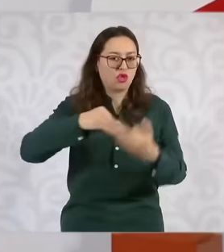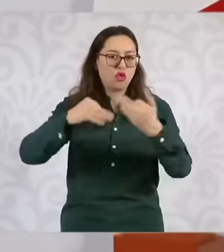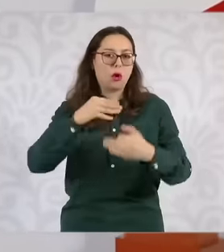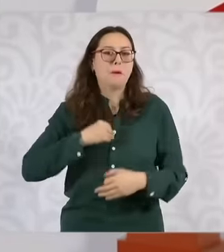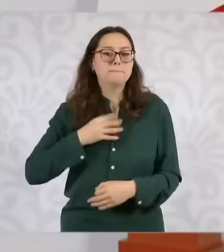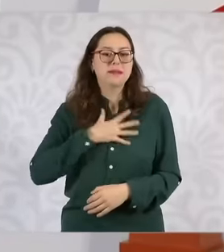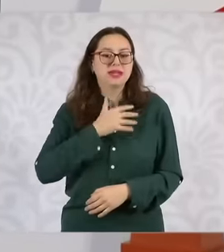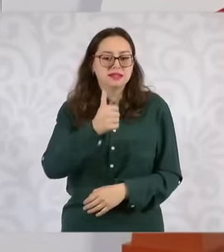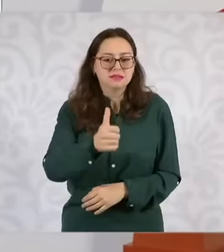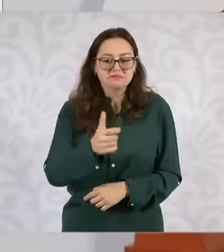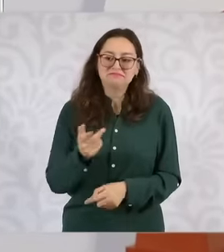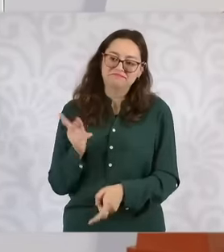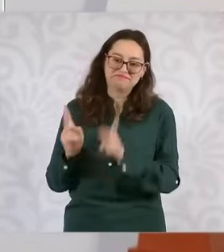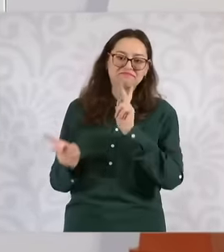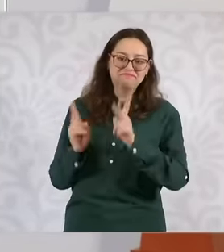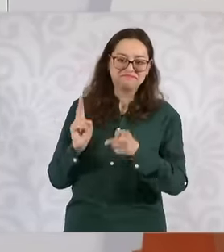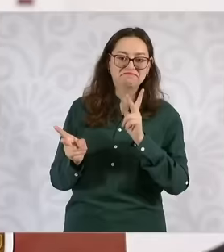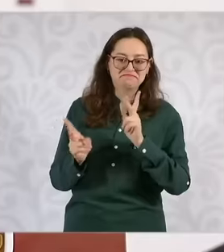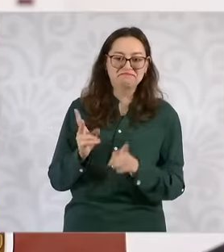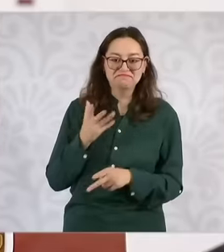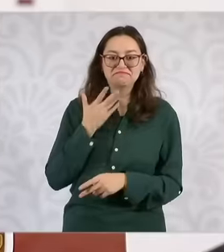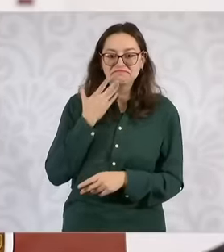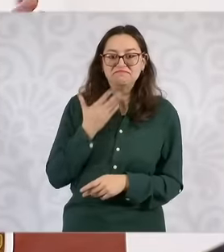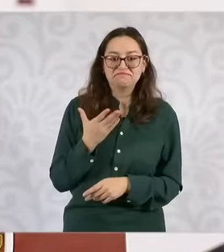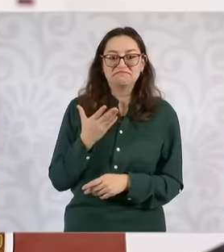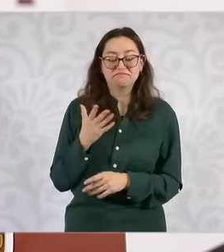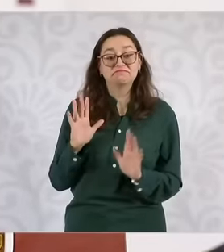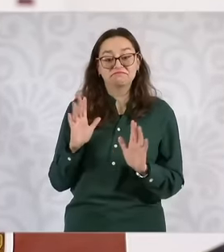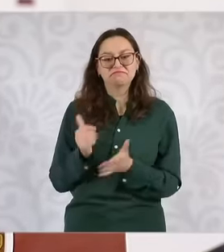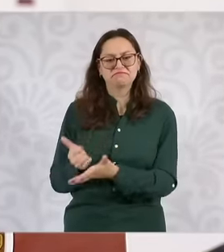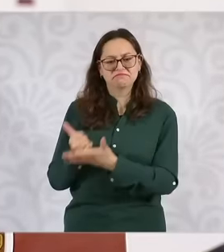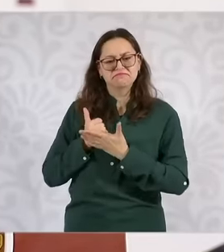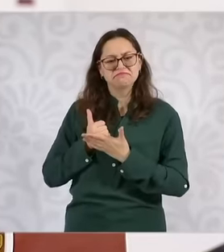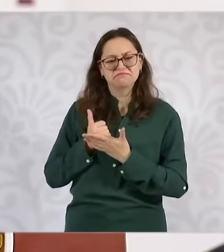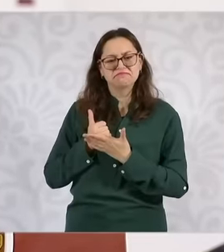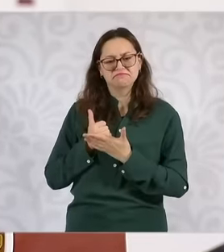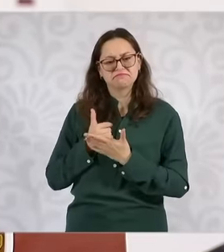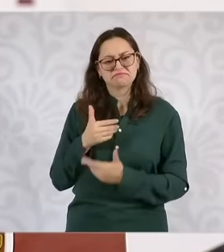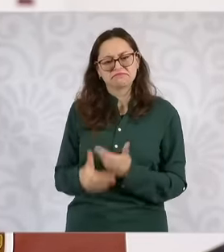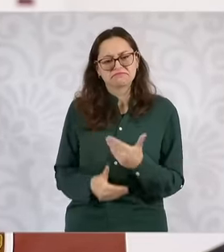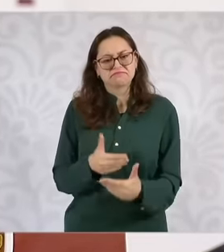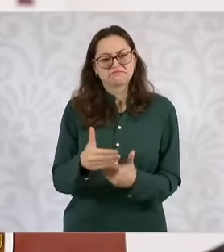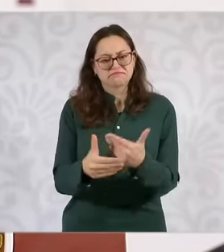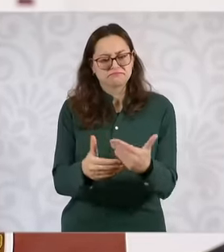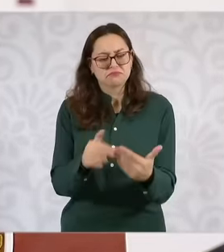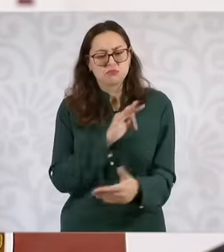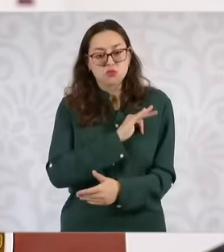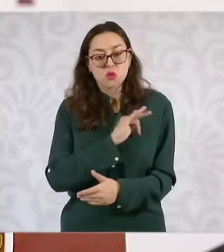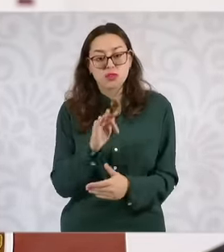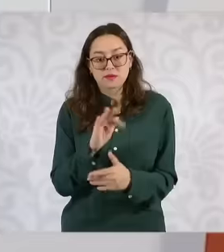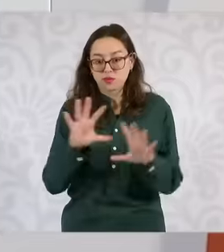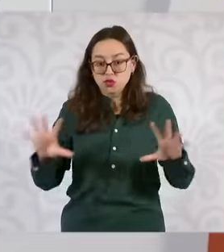good talk and the truth is that this is going to help us. so that we can move forward together